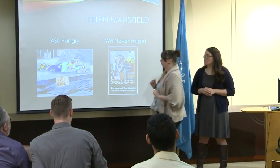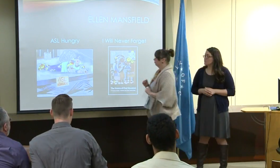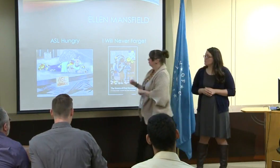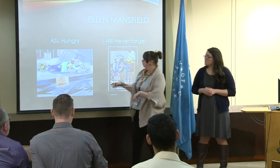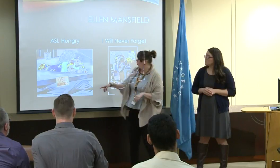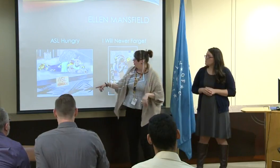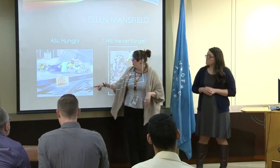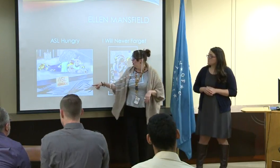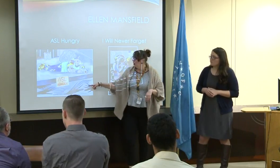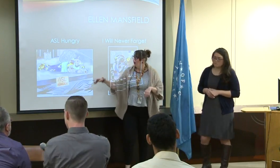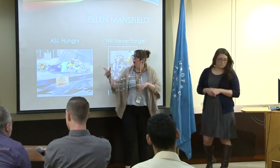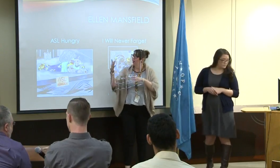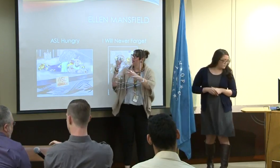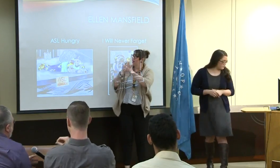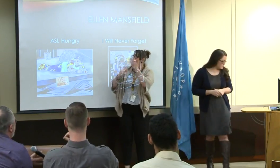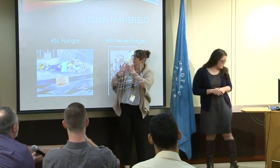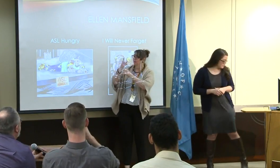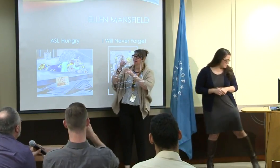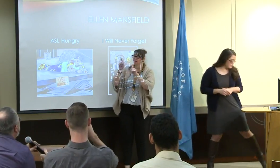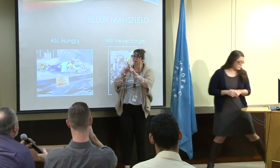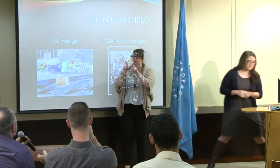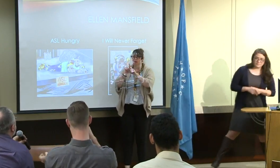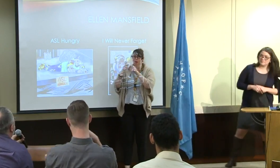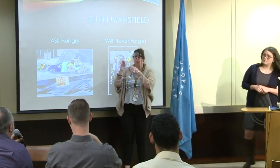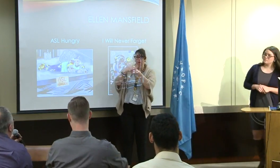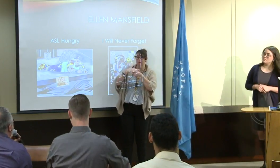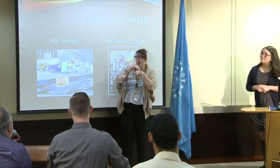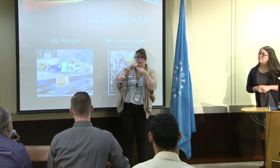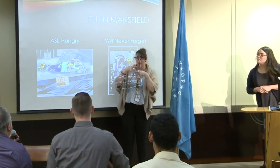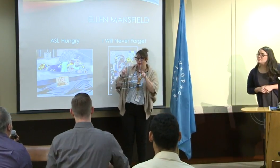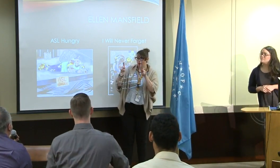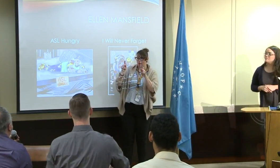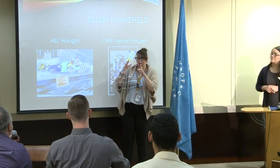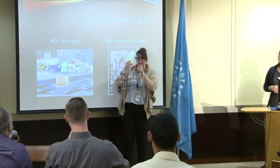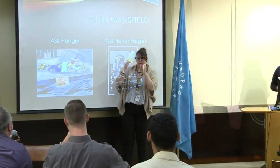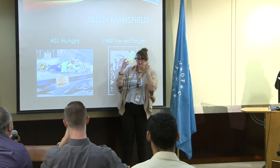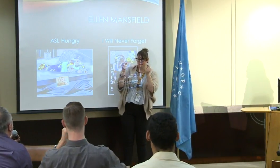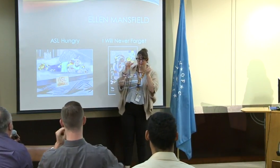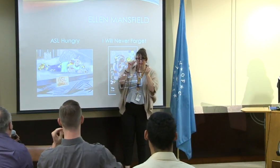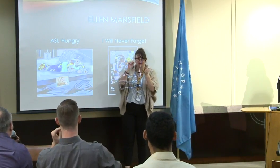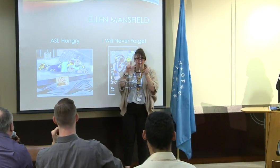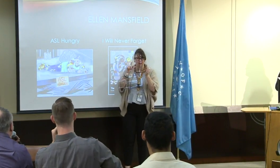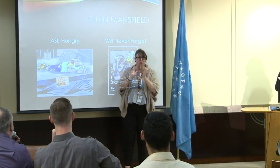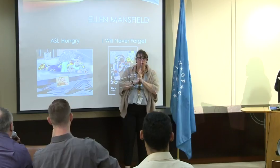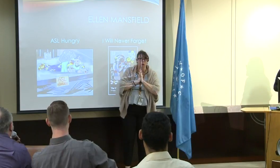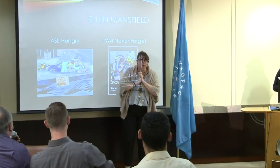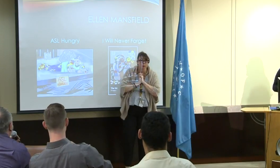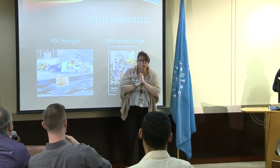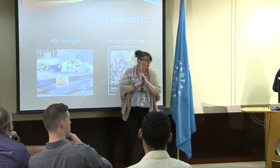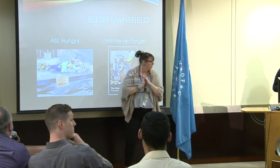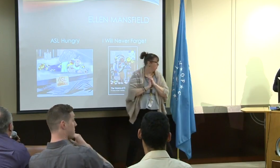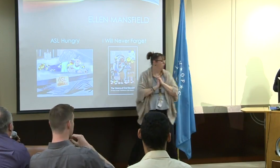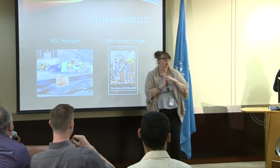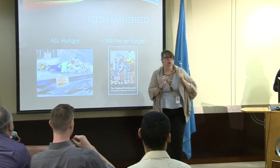What do you think that means? Well, these are hands -- the hands of oppression and --